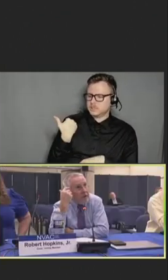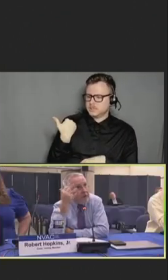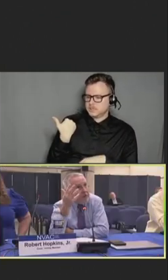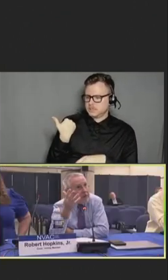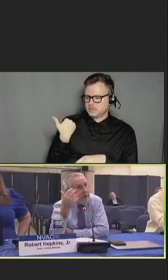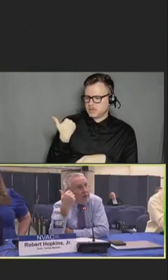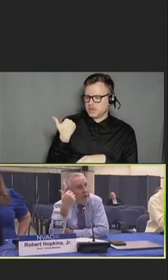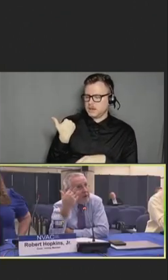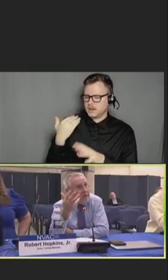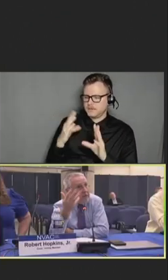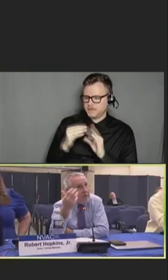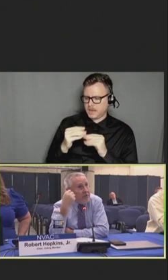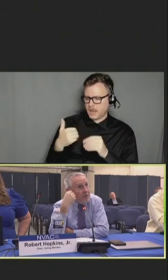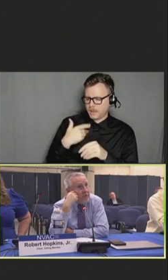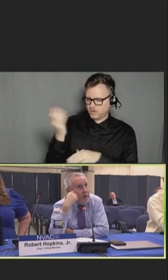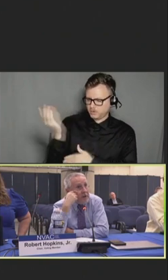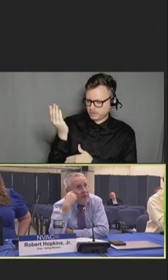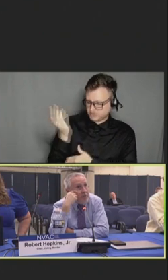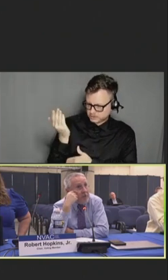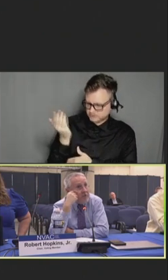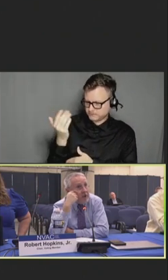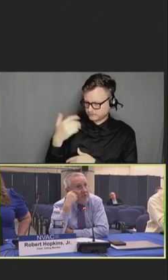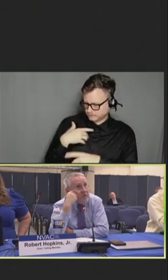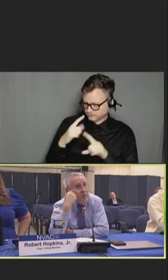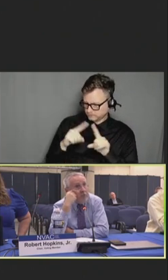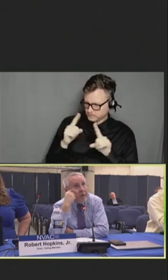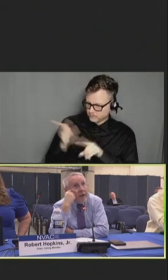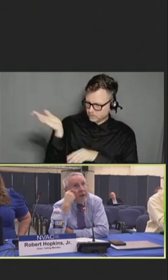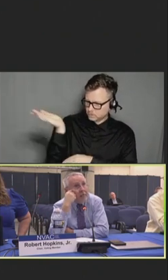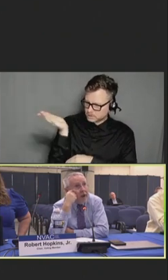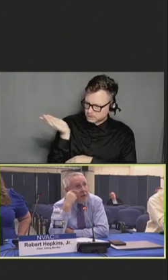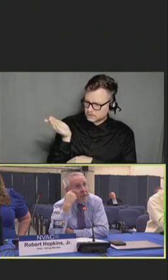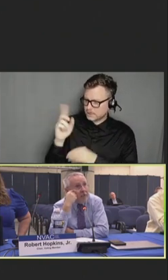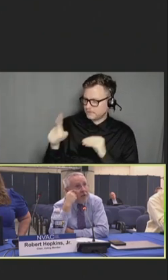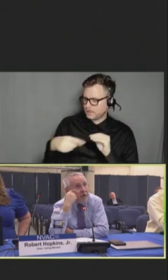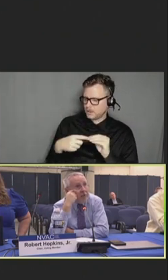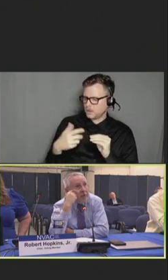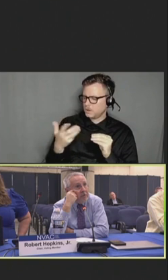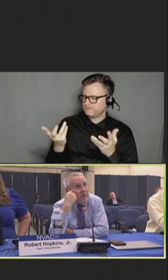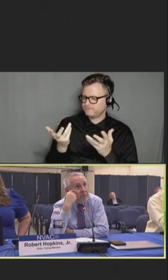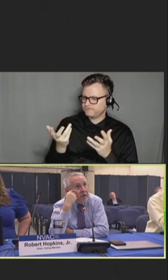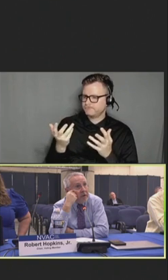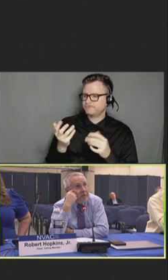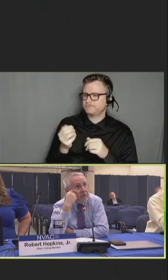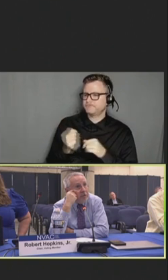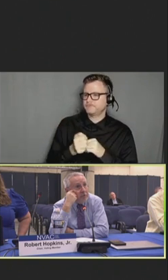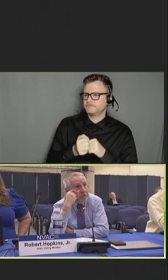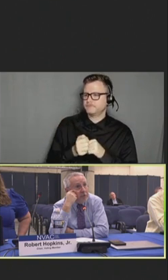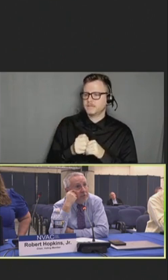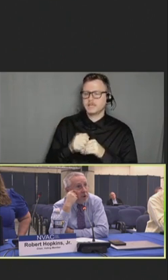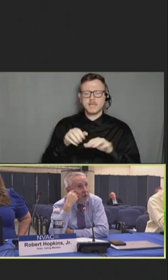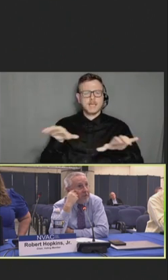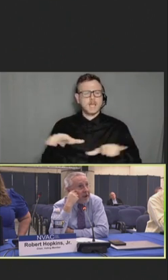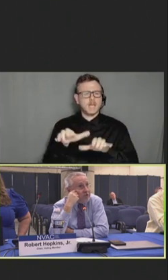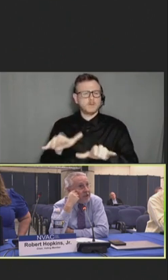meetings, thinking about some of the presentations that were made about some efforts to improve polio vaccines --